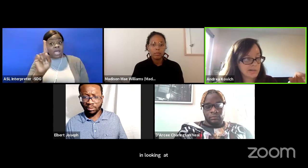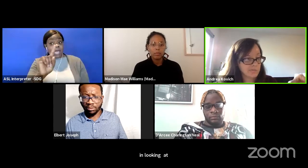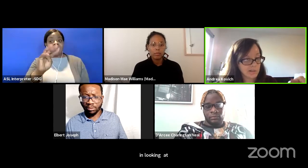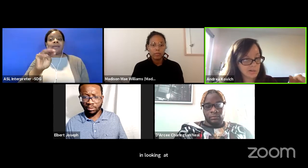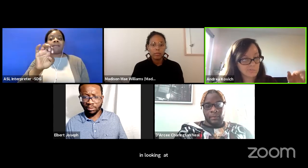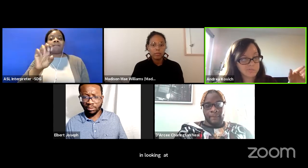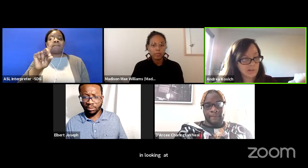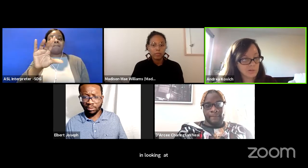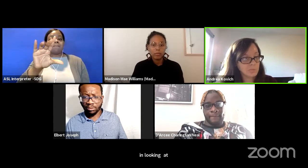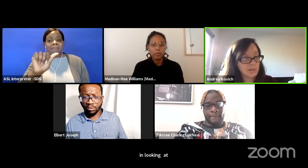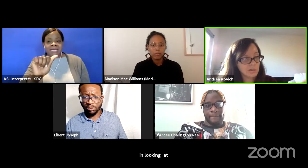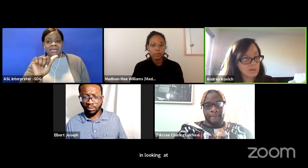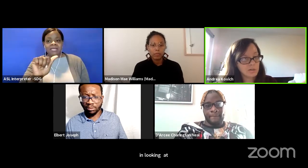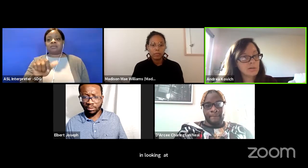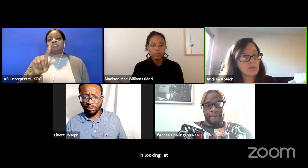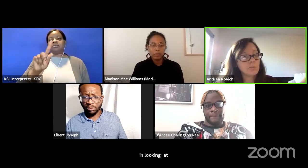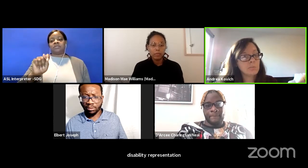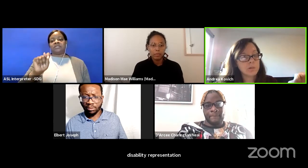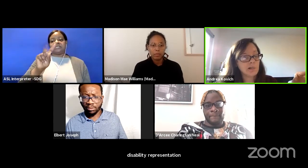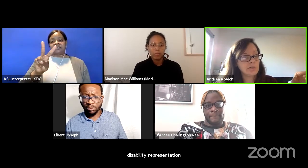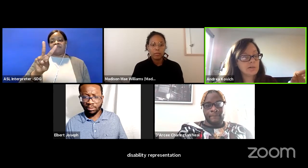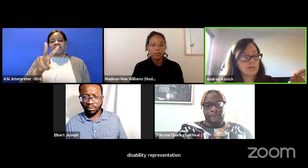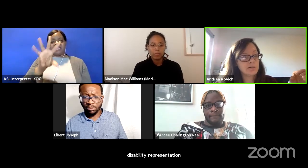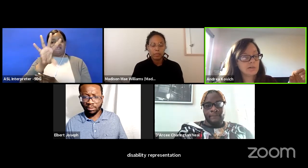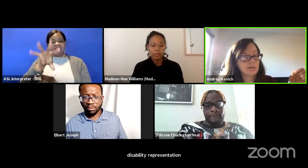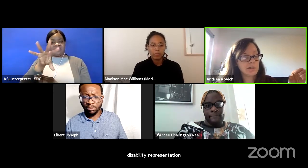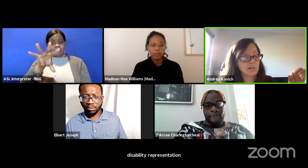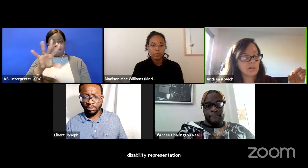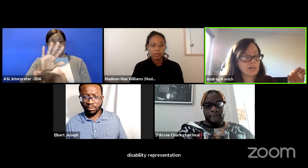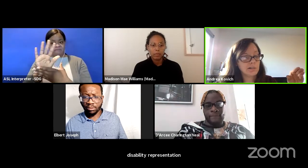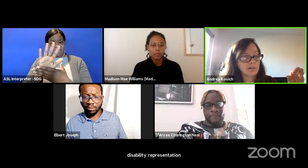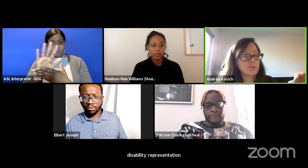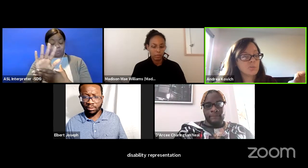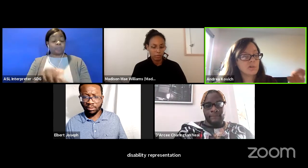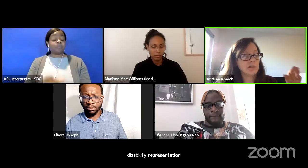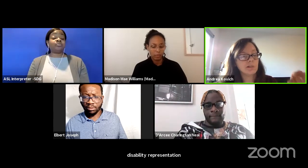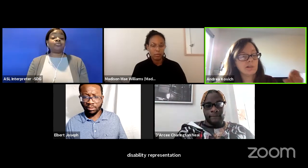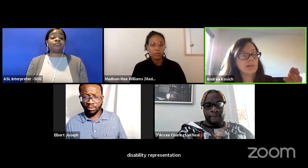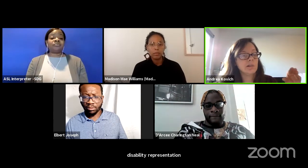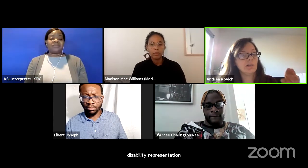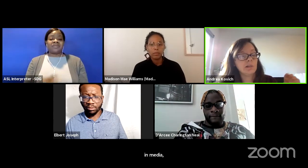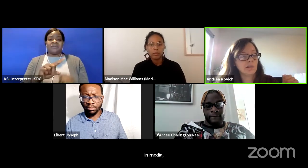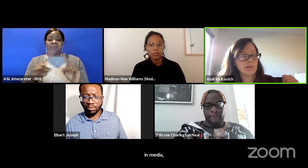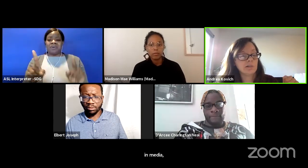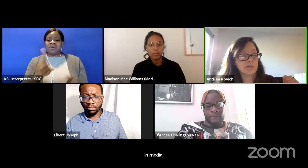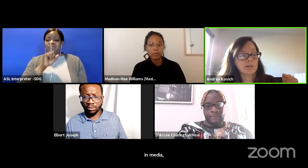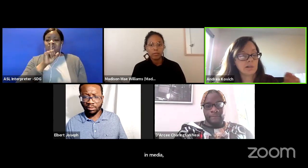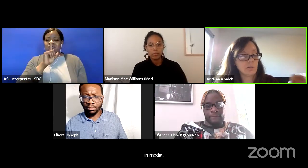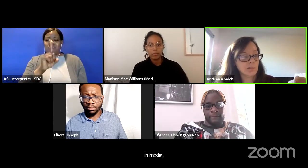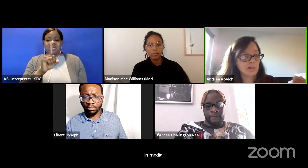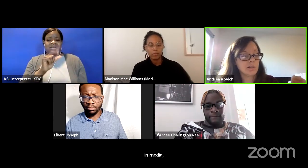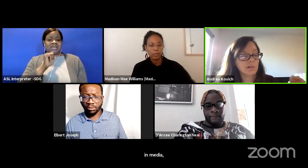TV, and film. But there isn't really anything similar